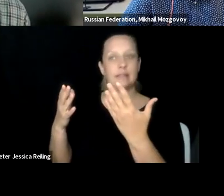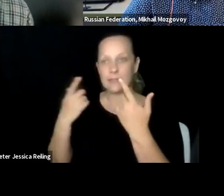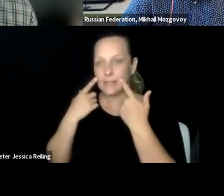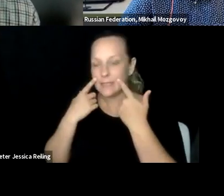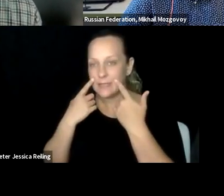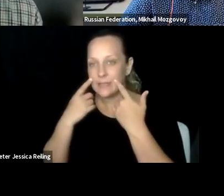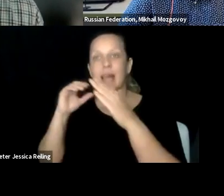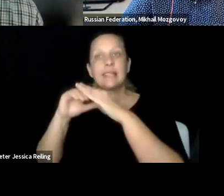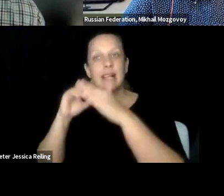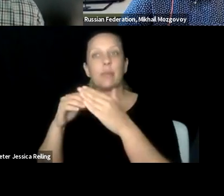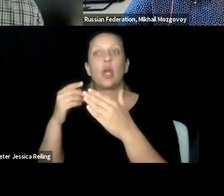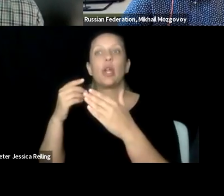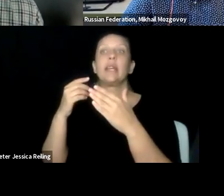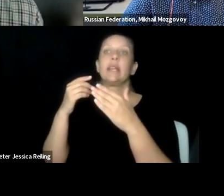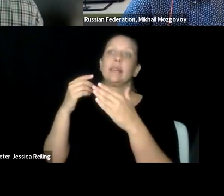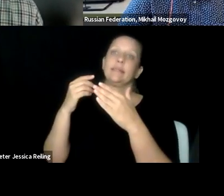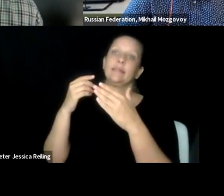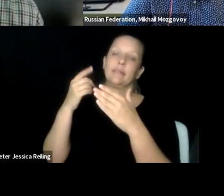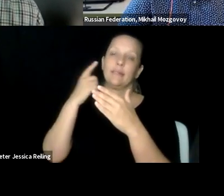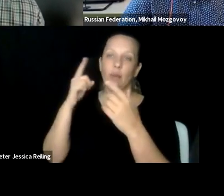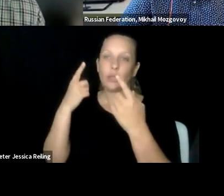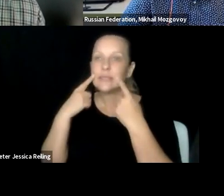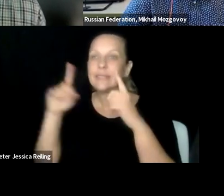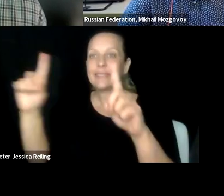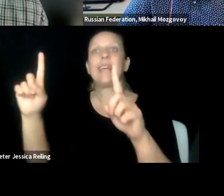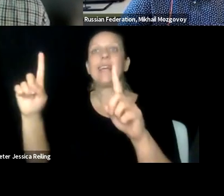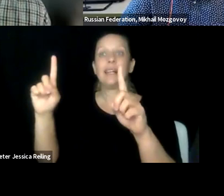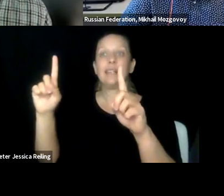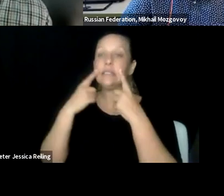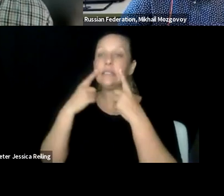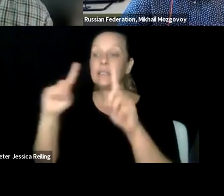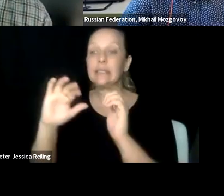our commitment is really to provide an enabling platform to promote